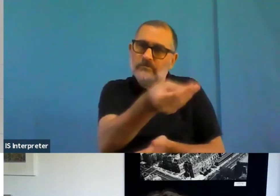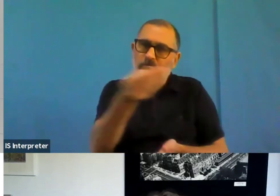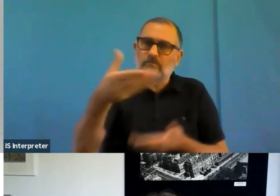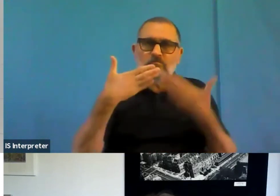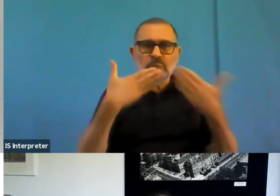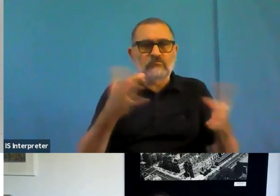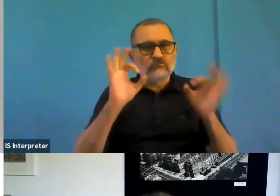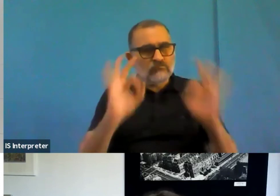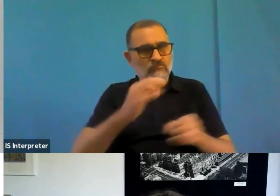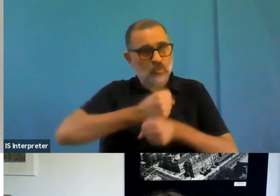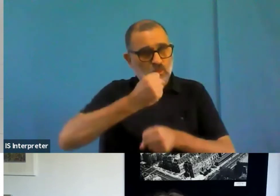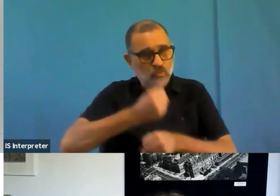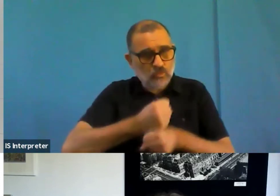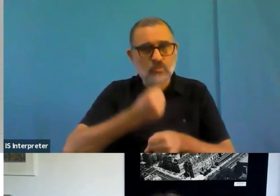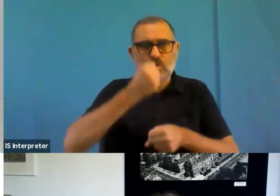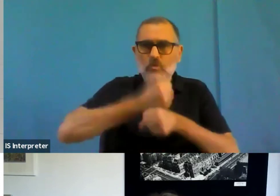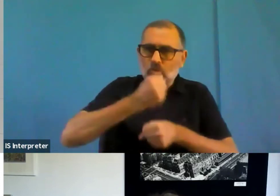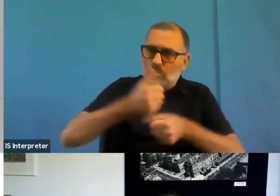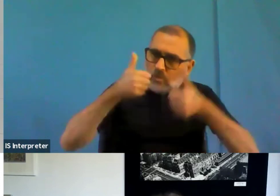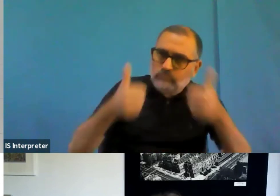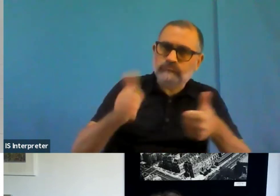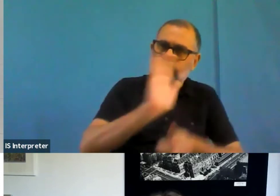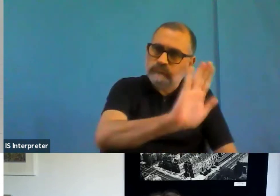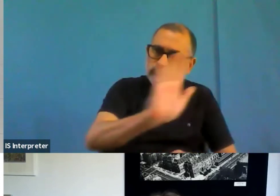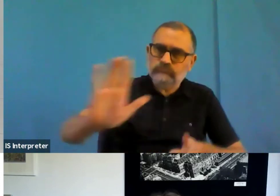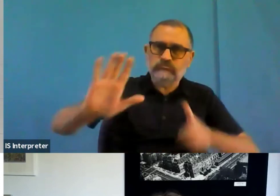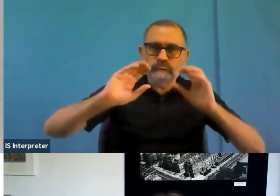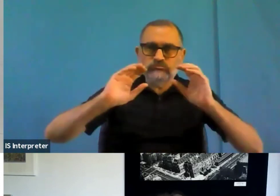with disabilities doing a job that needs to be done, and improving the quality of public